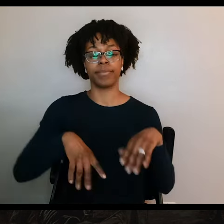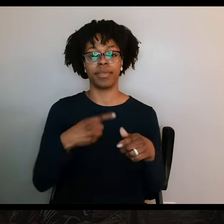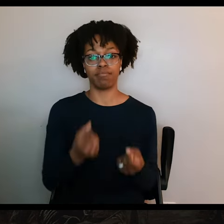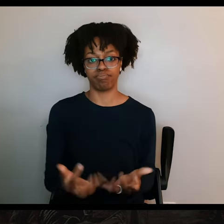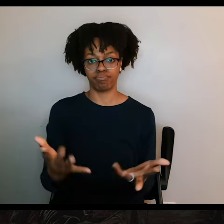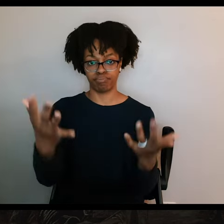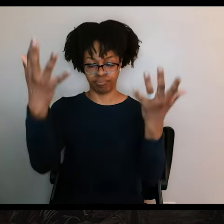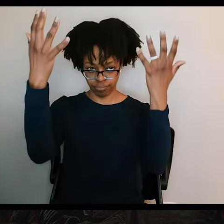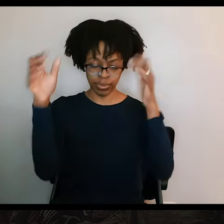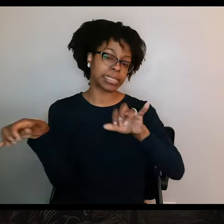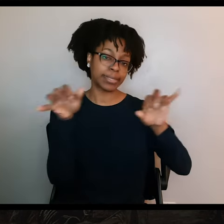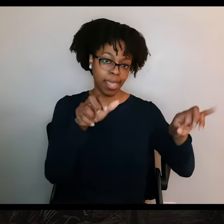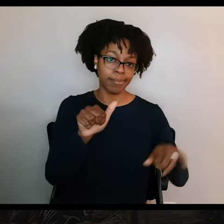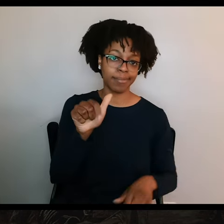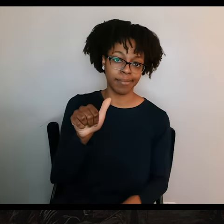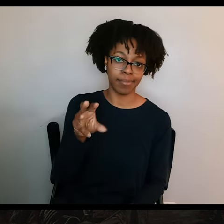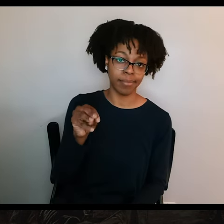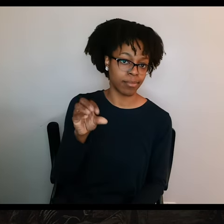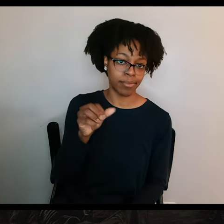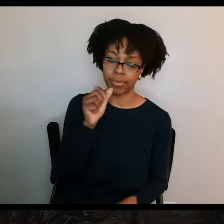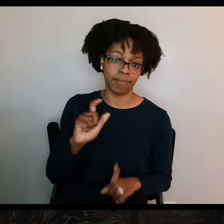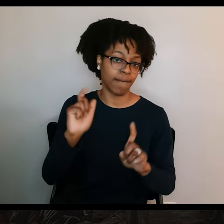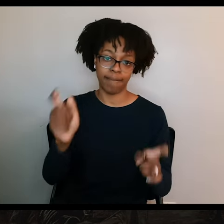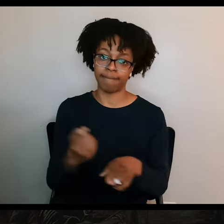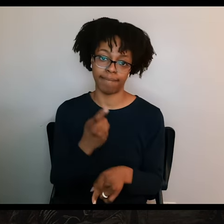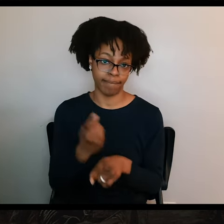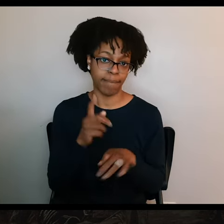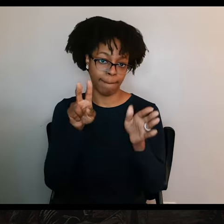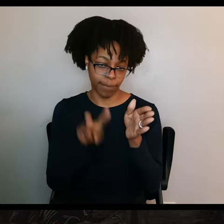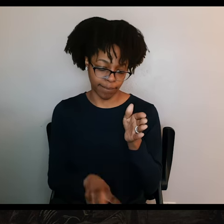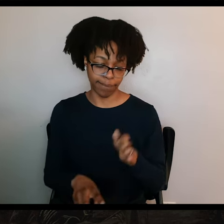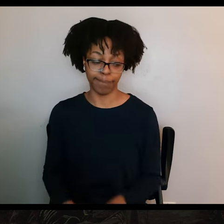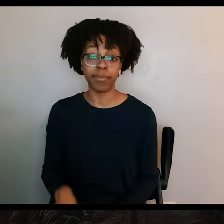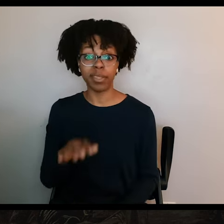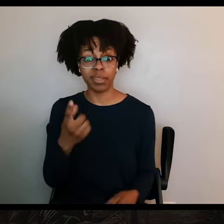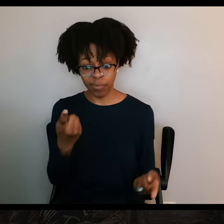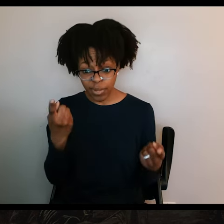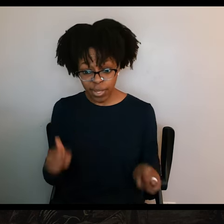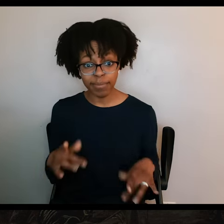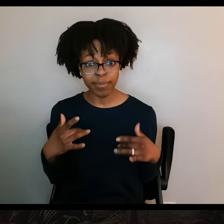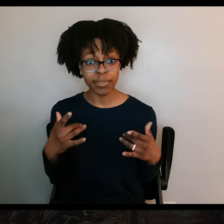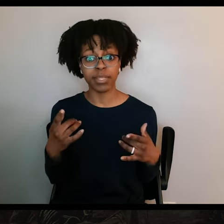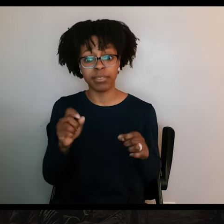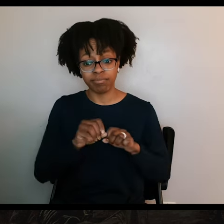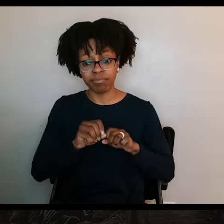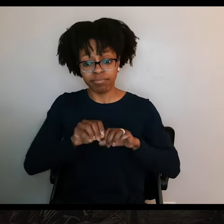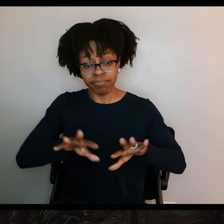defenders, as Santa Anna denied them even a decent burial. News about the Goliad massacre spread quickly throughout the rest of Texas.